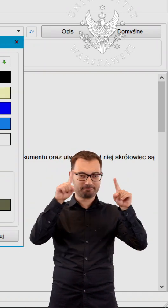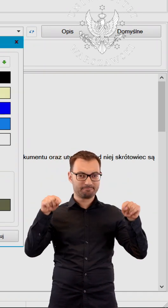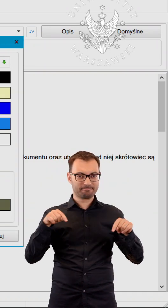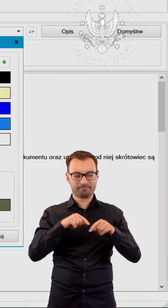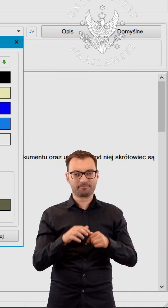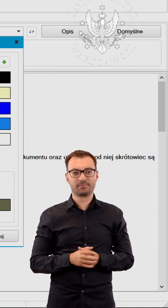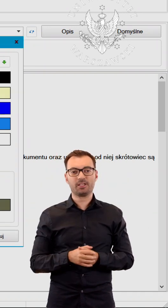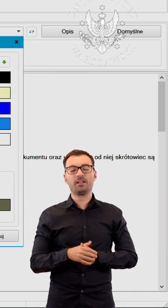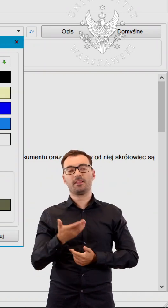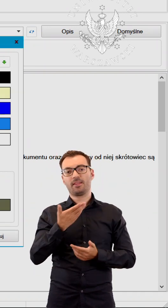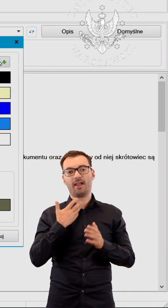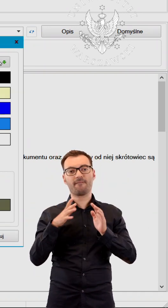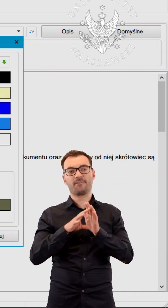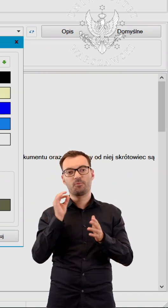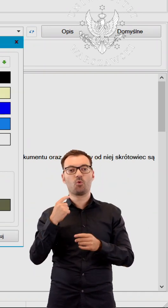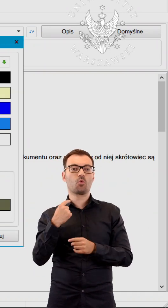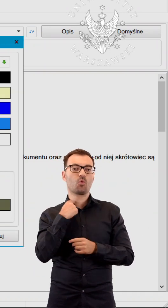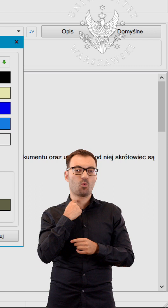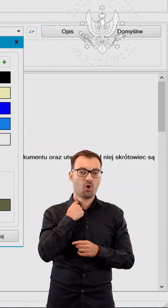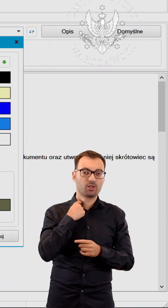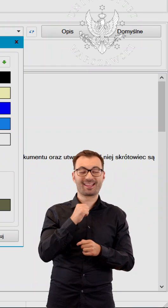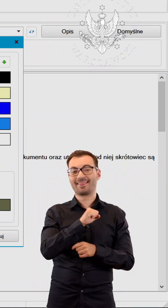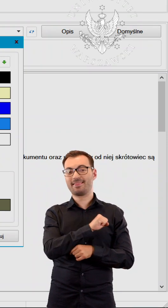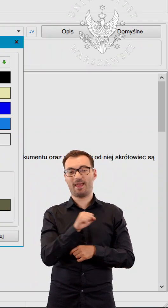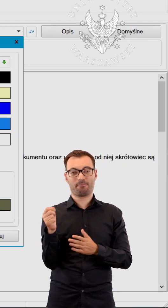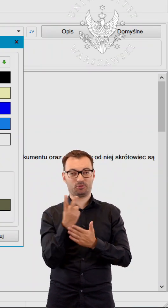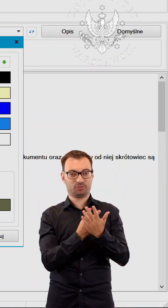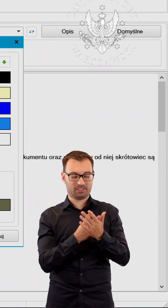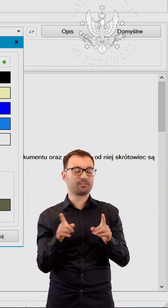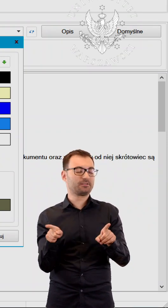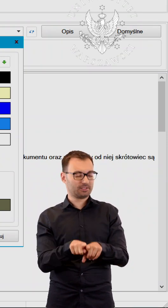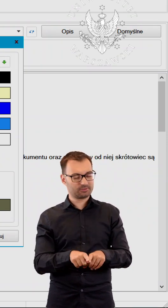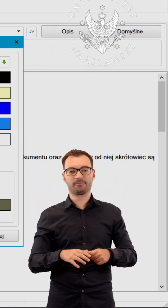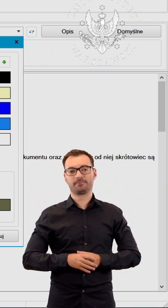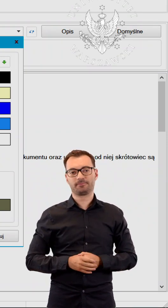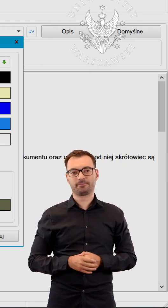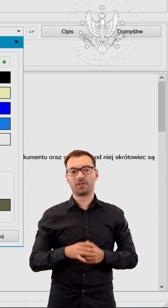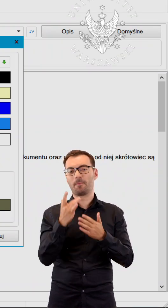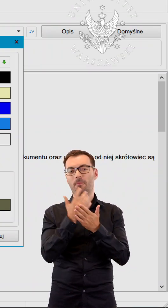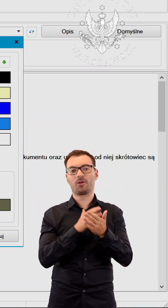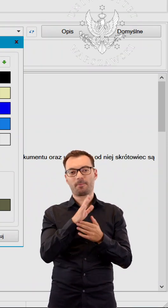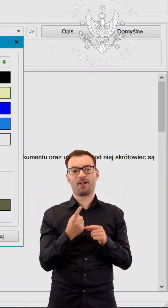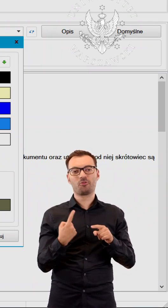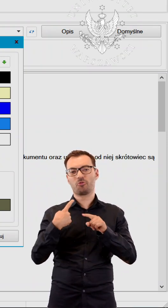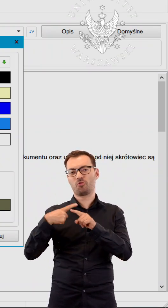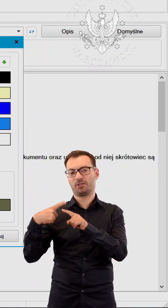as well as the choice of voice and the speed at which the text is read out. It also includes additional tools.